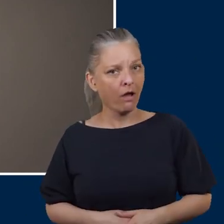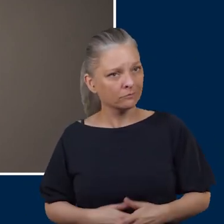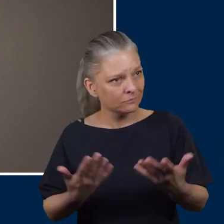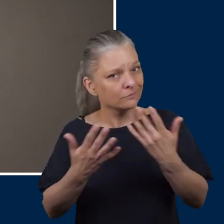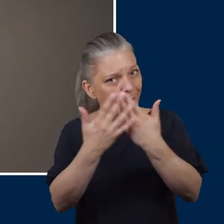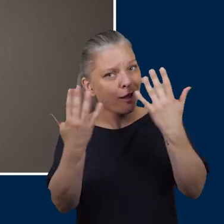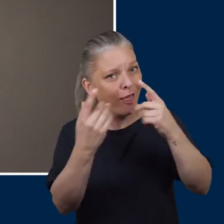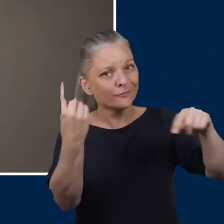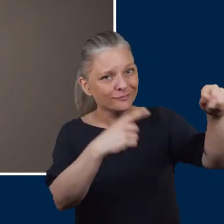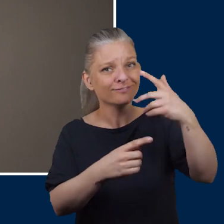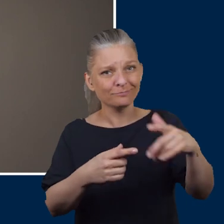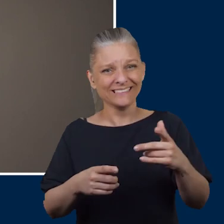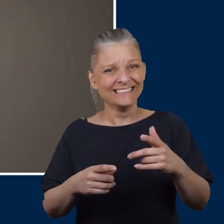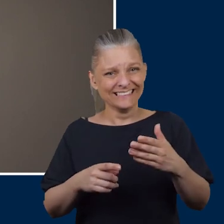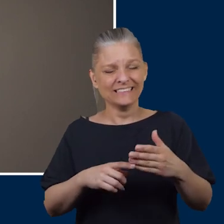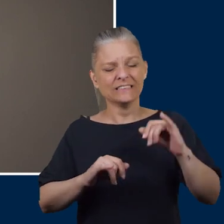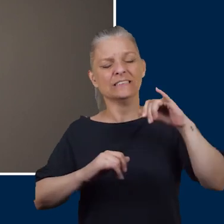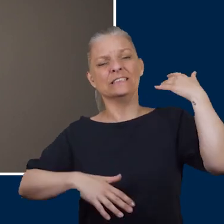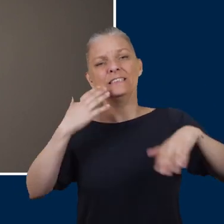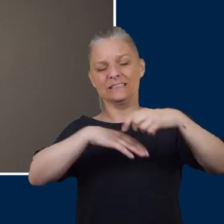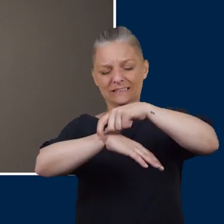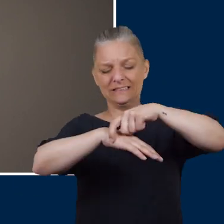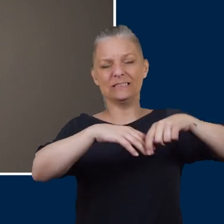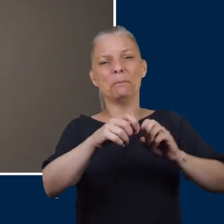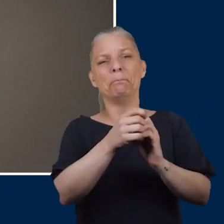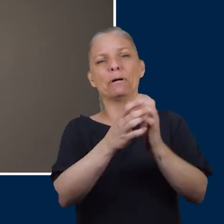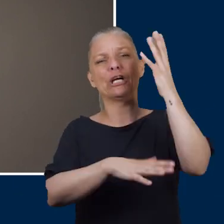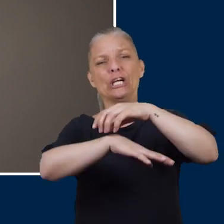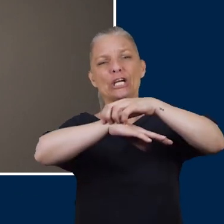the sun with a sandal on and the top of their foot is exposed so they end up with a burn.